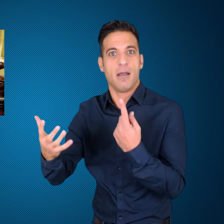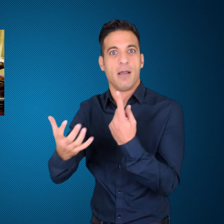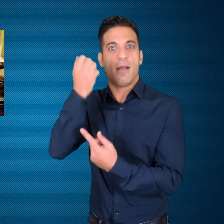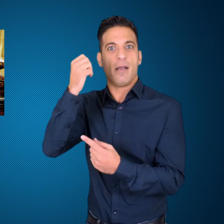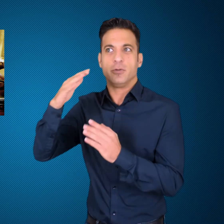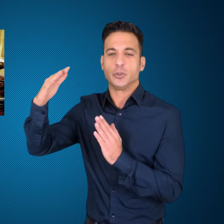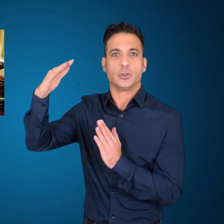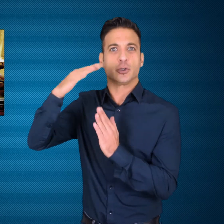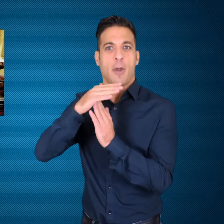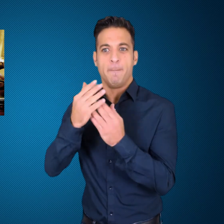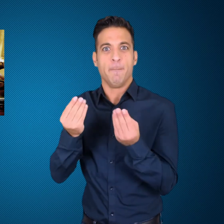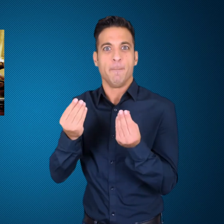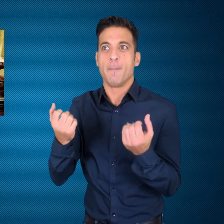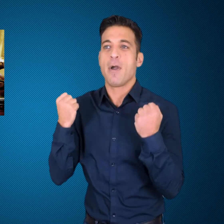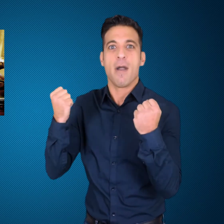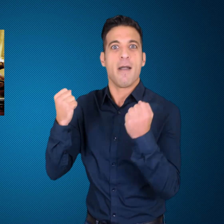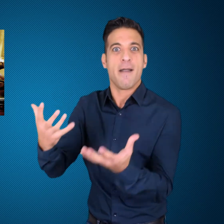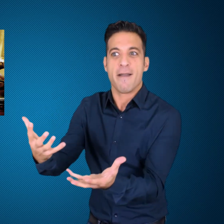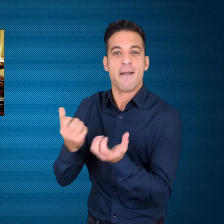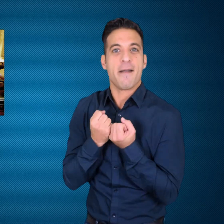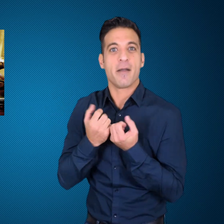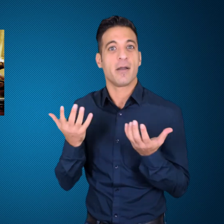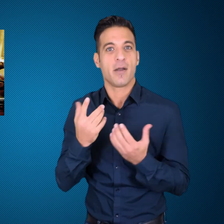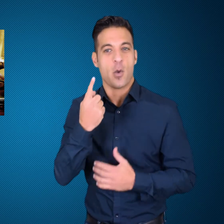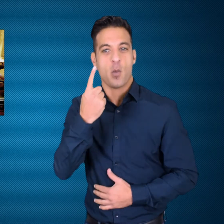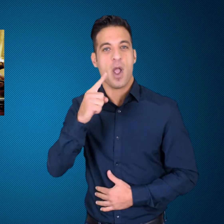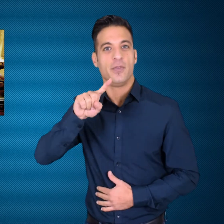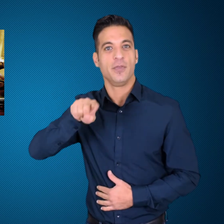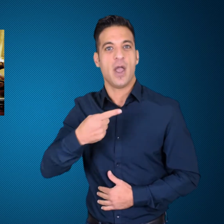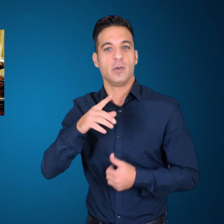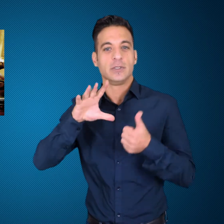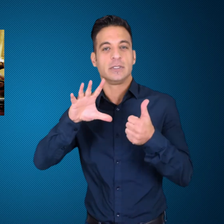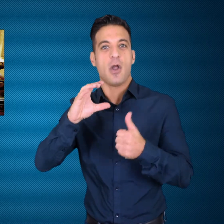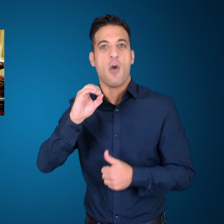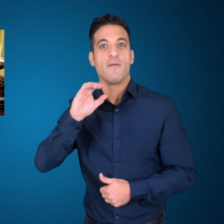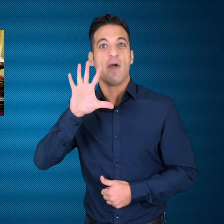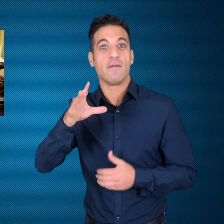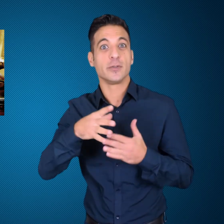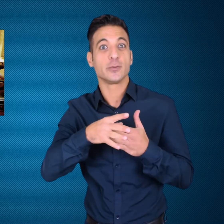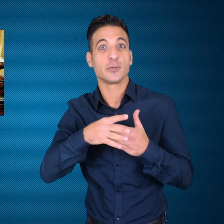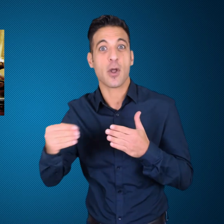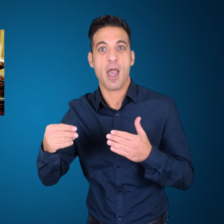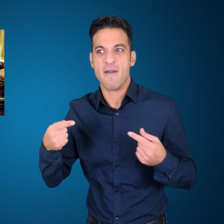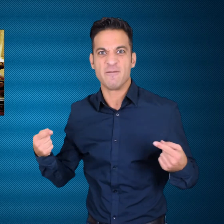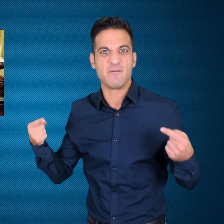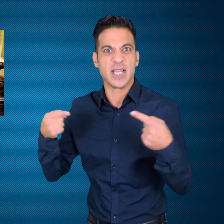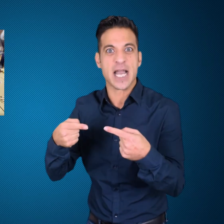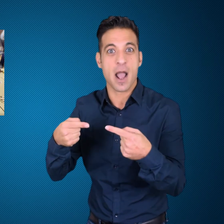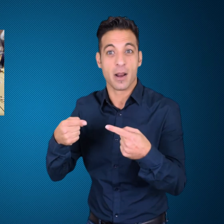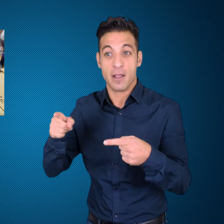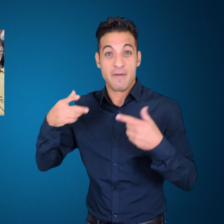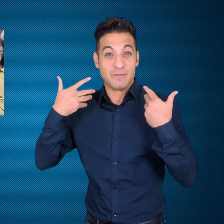were 175 entrants with top 7 winners